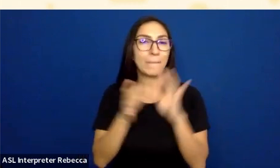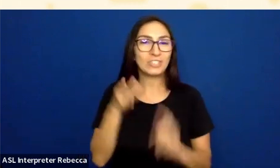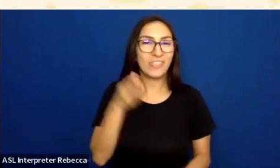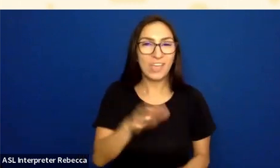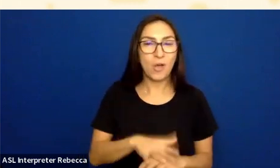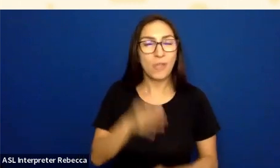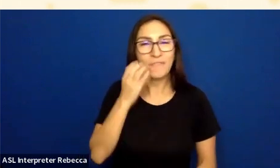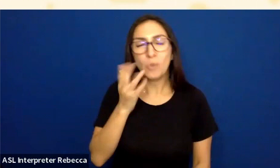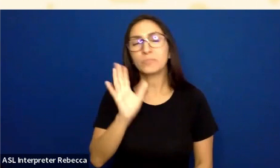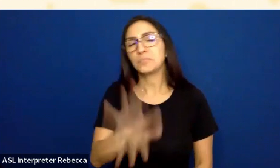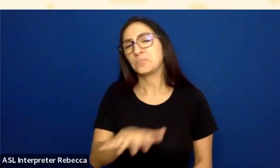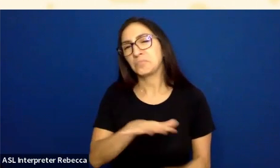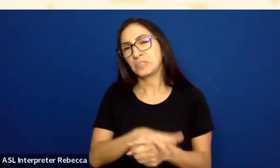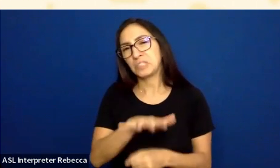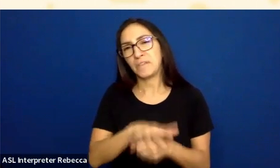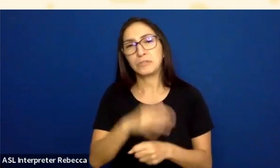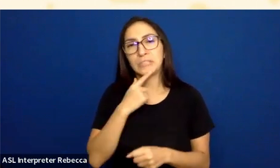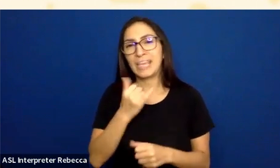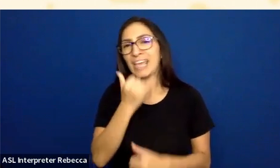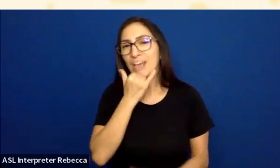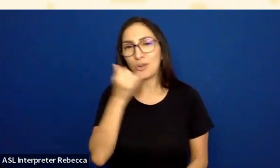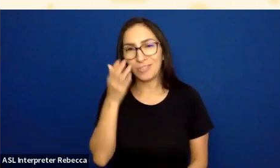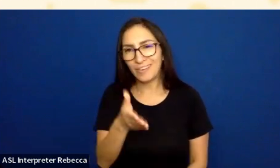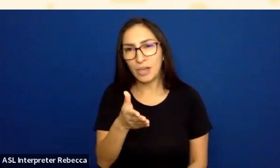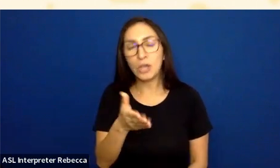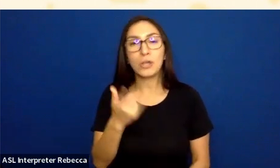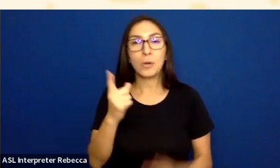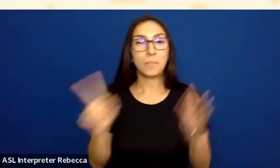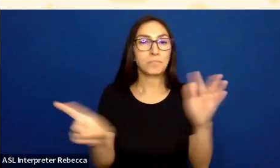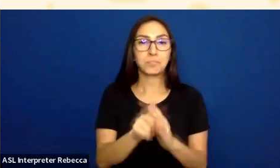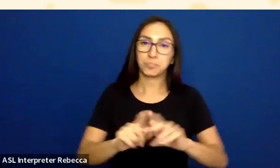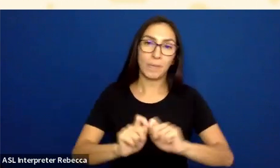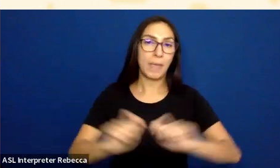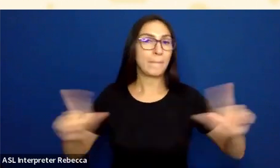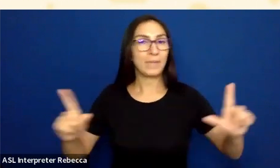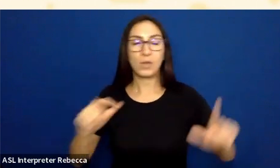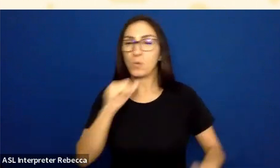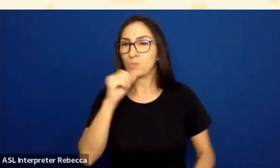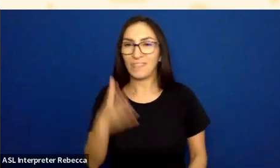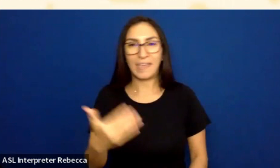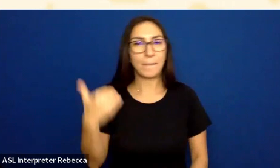that there's an error here. It appeared. It wasn't there before. You must agree to the terms of use to continue,